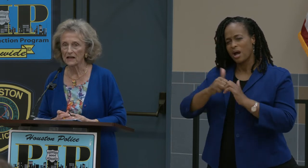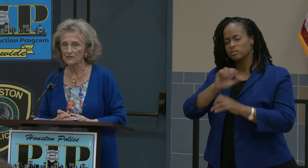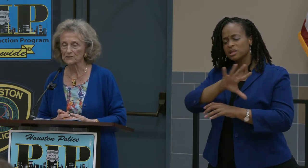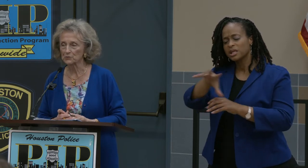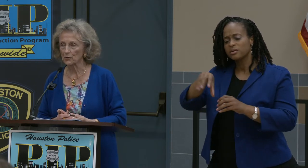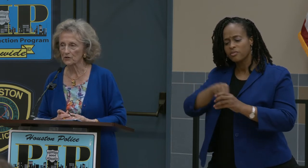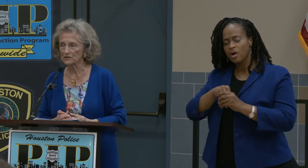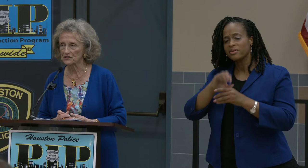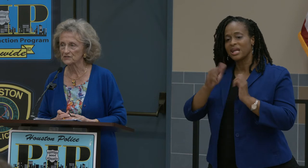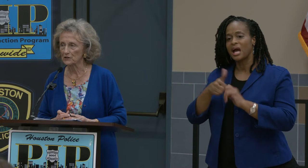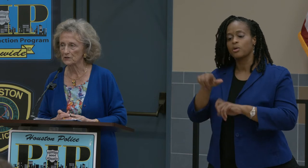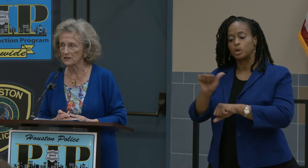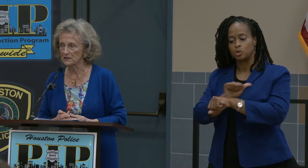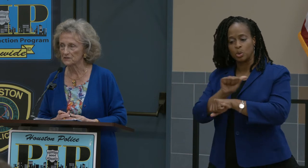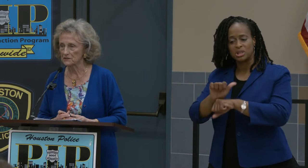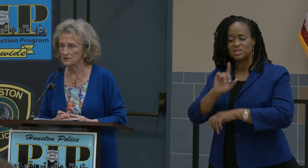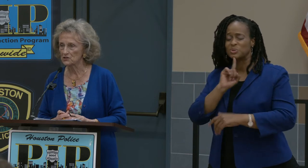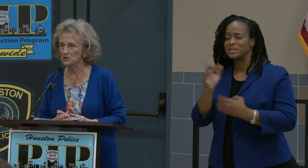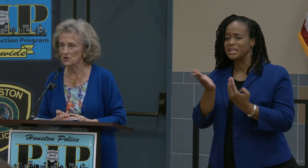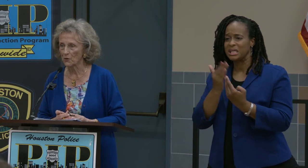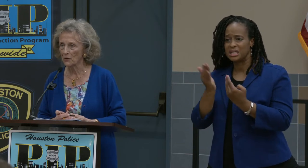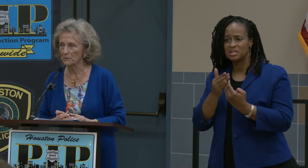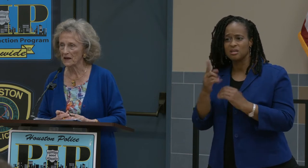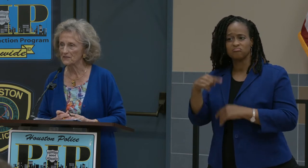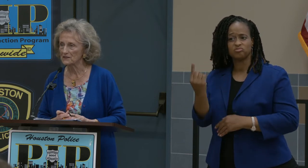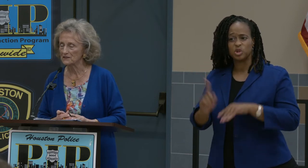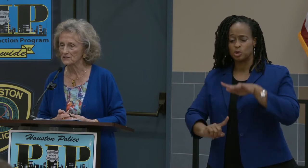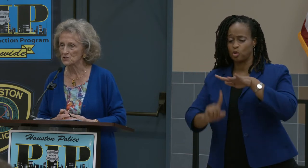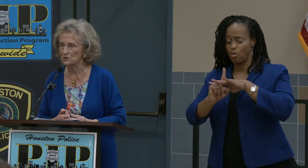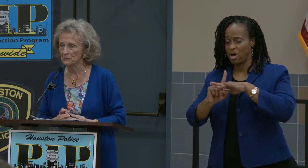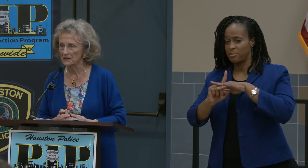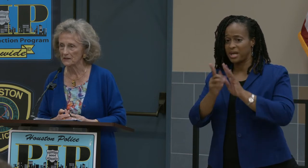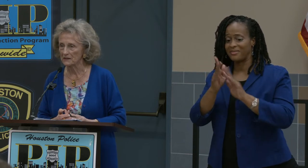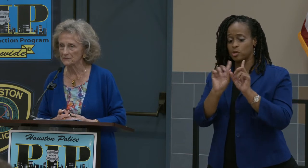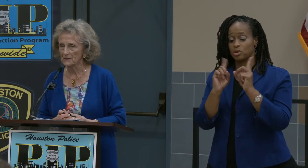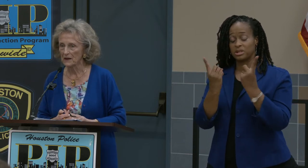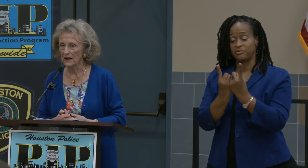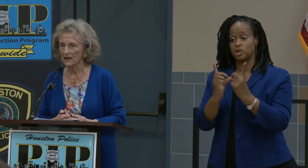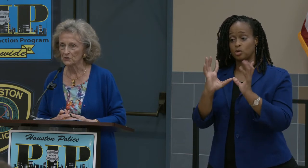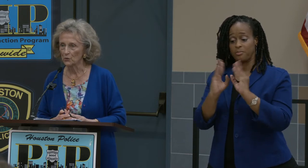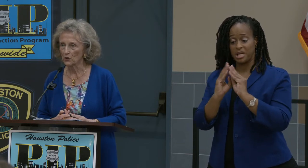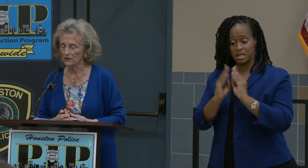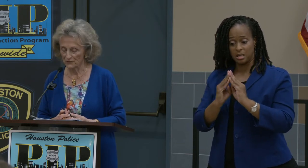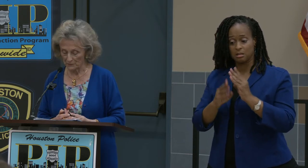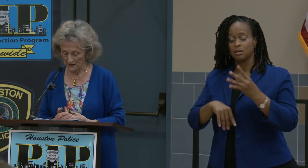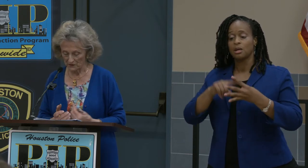how this works. It's very easy. You just show up at the divisional meeting and you work from there.